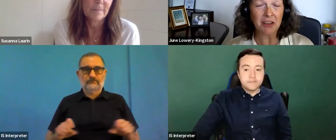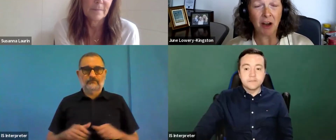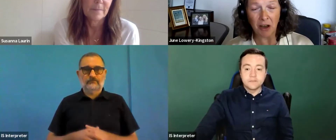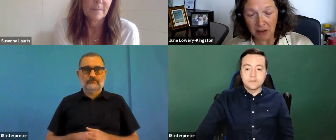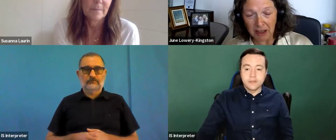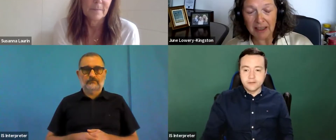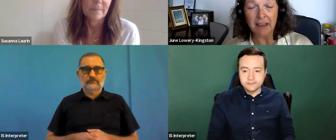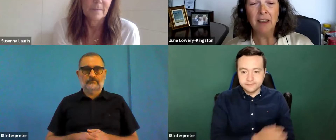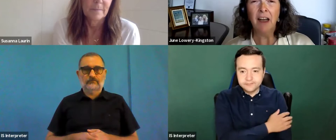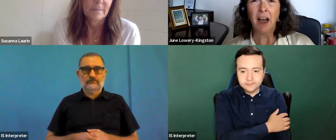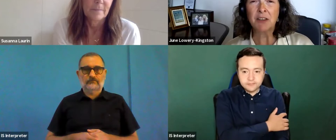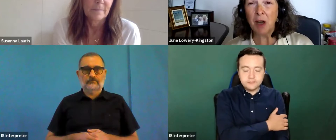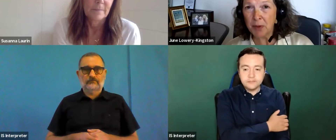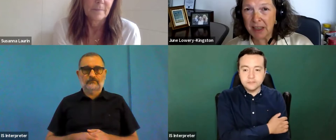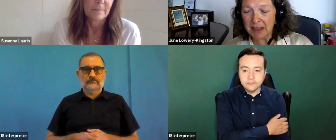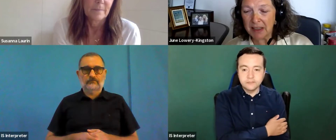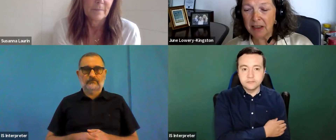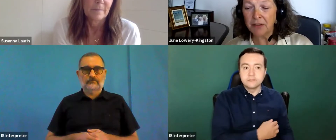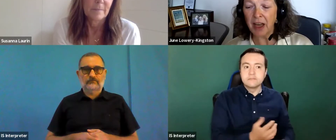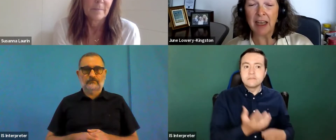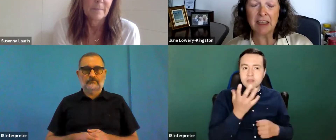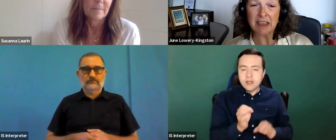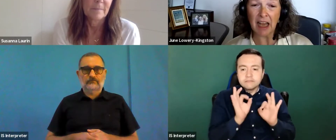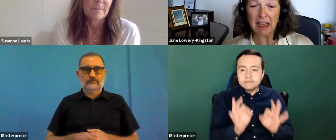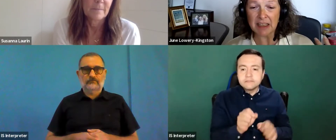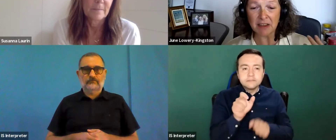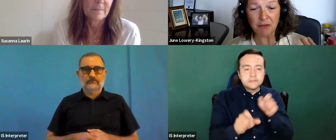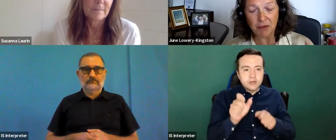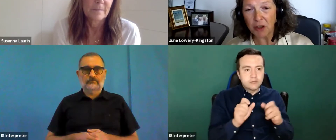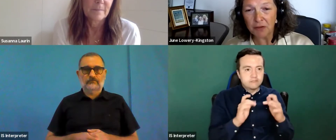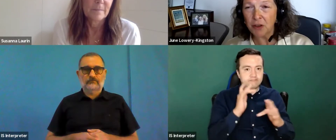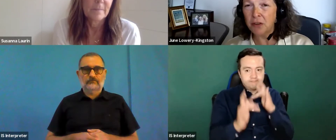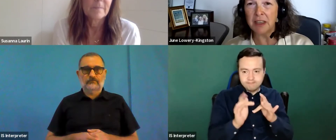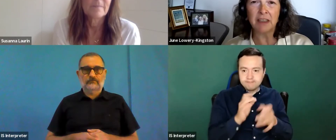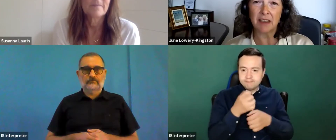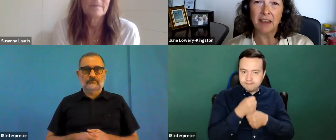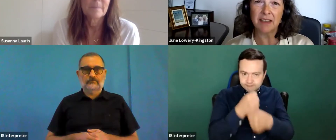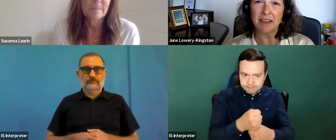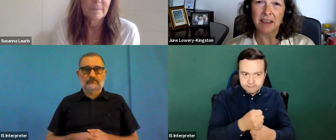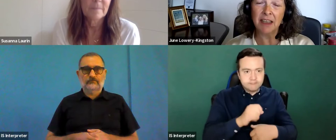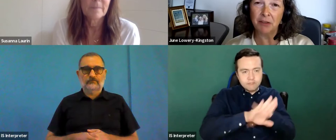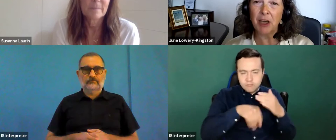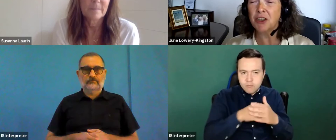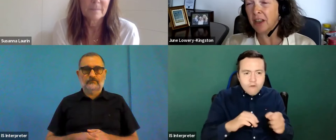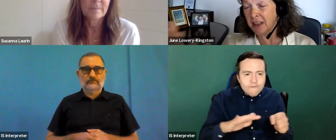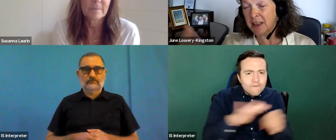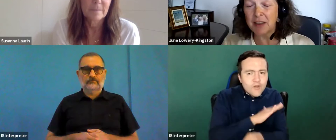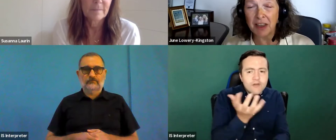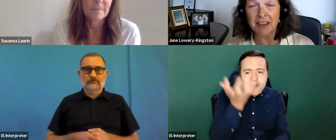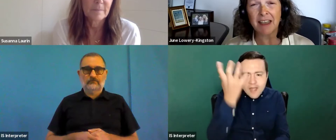are online, as representative and as full of good insights and information and as Suzanna